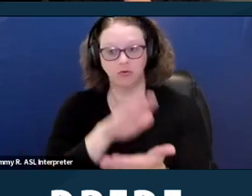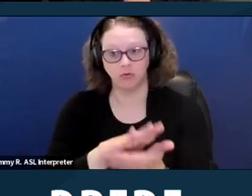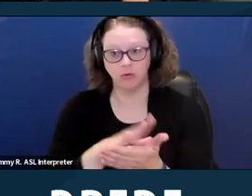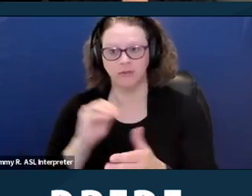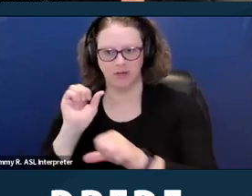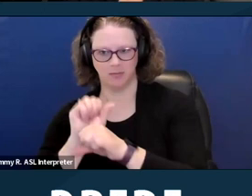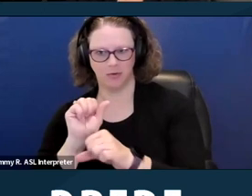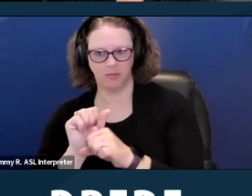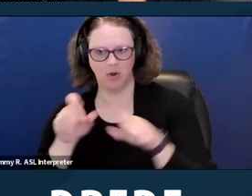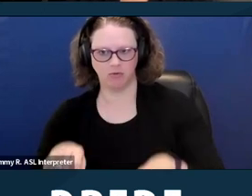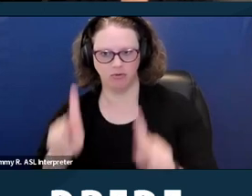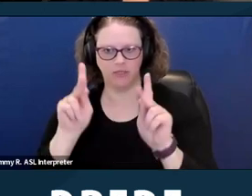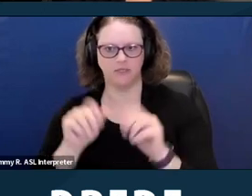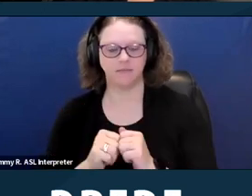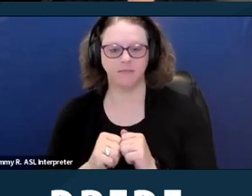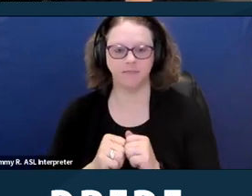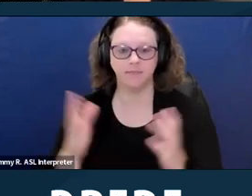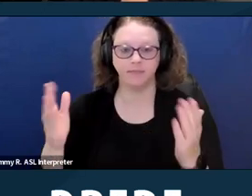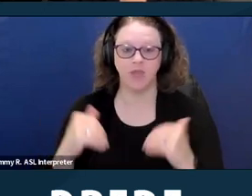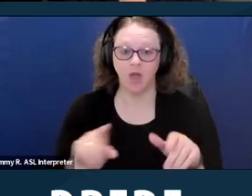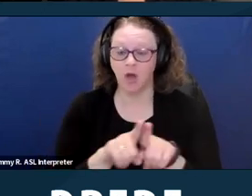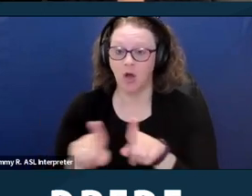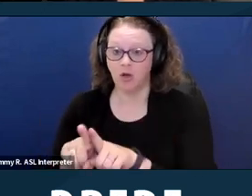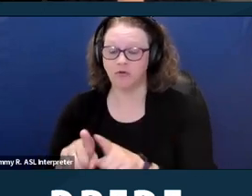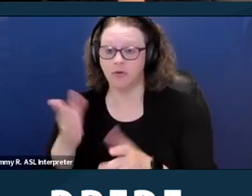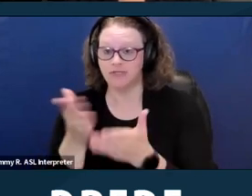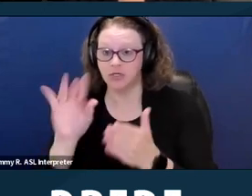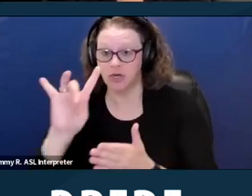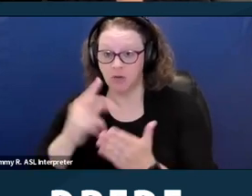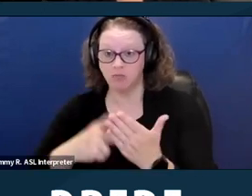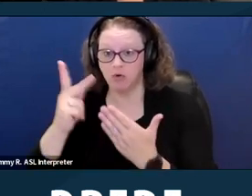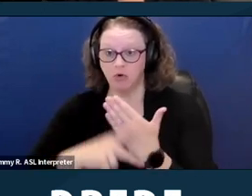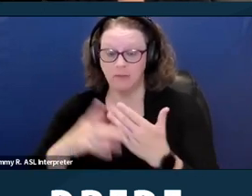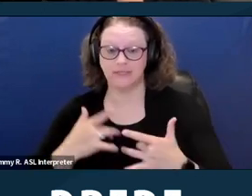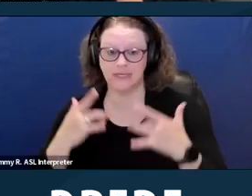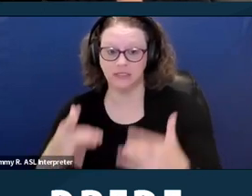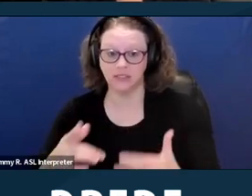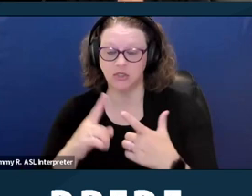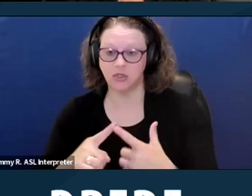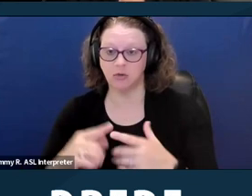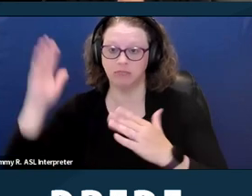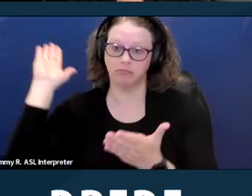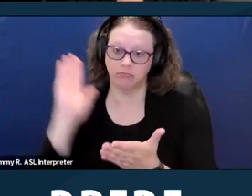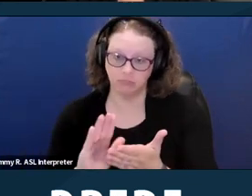The Section Eight program also reduces segregation and concentration of poverty because again, it allows people